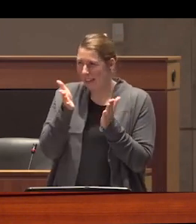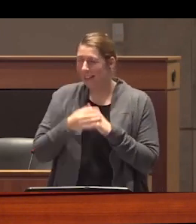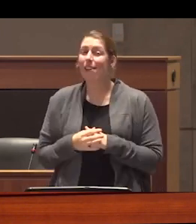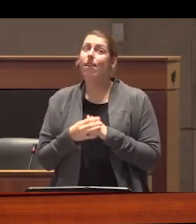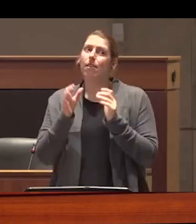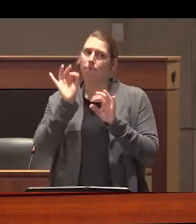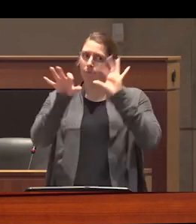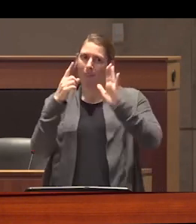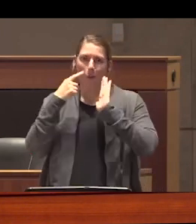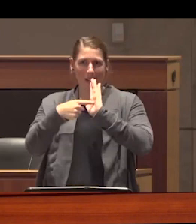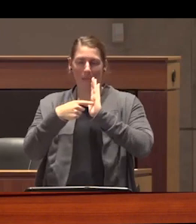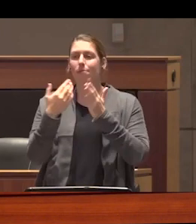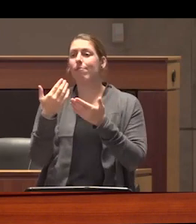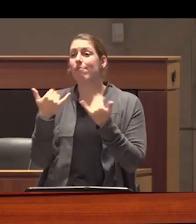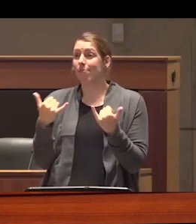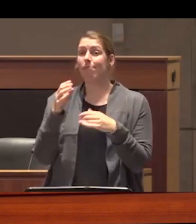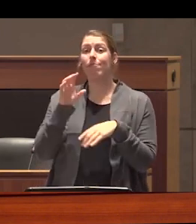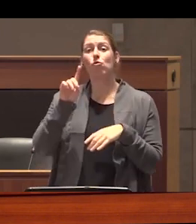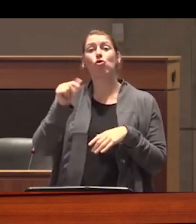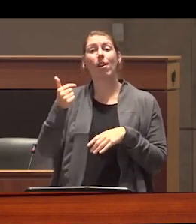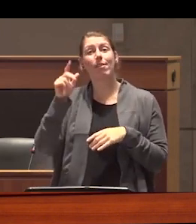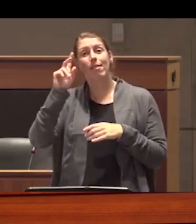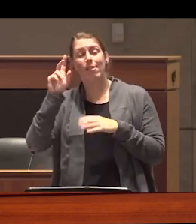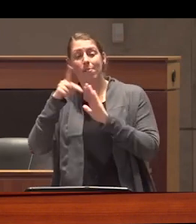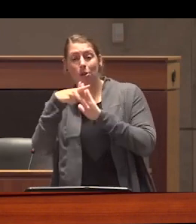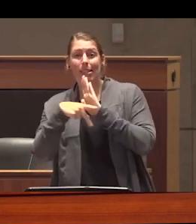how our current drug policy environment and this twinning of criminal and medical approaches to